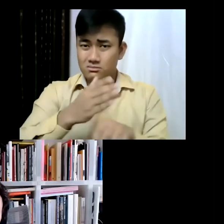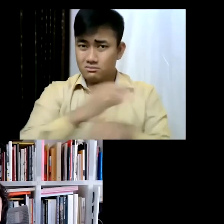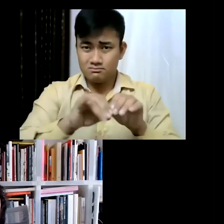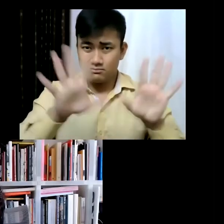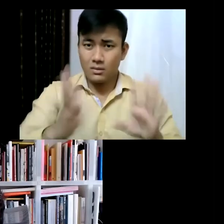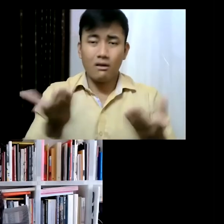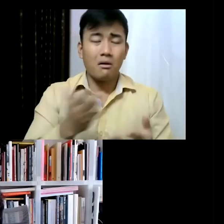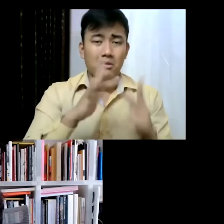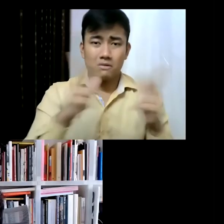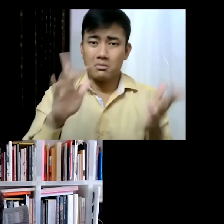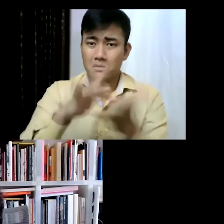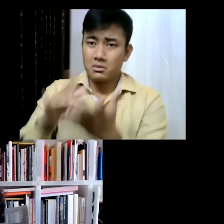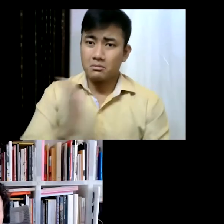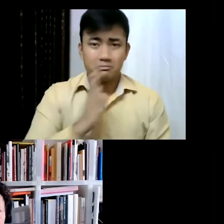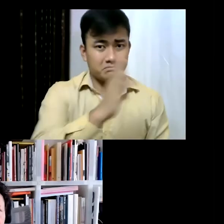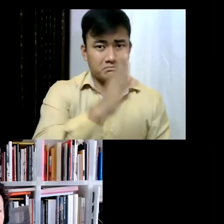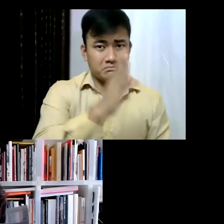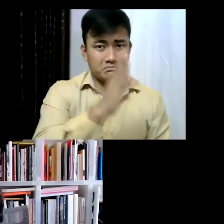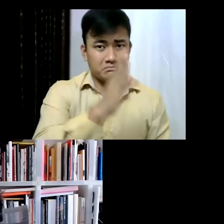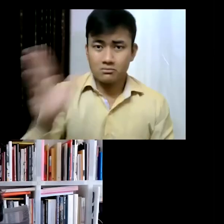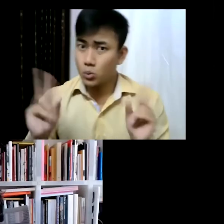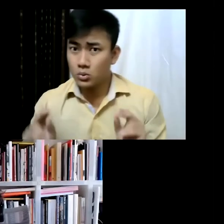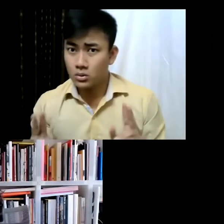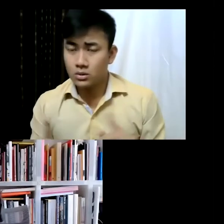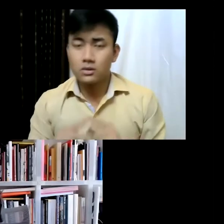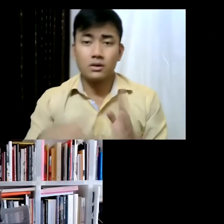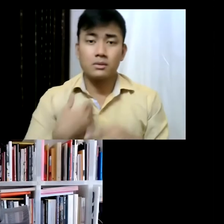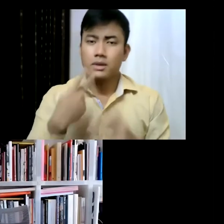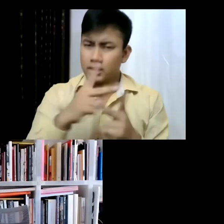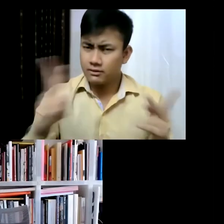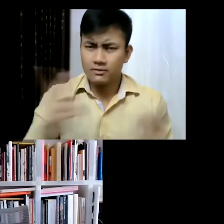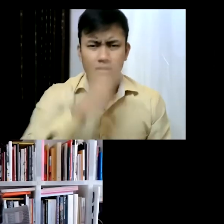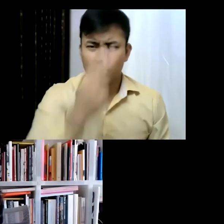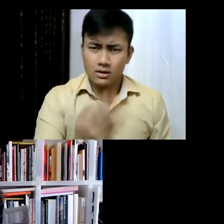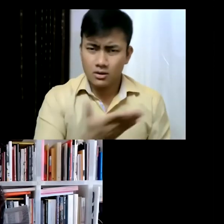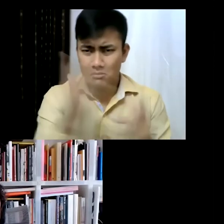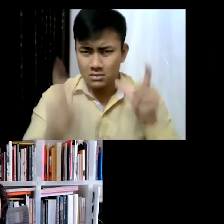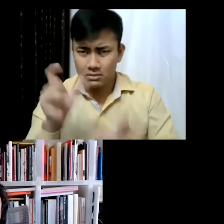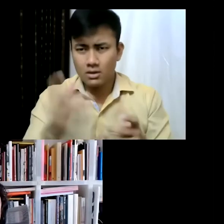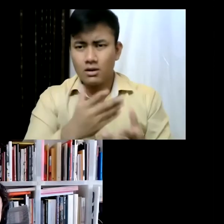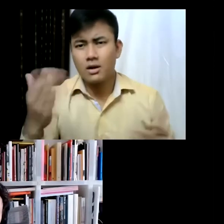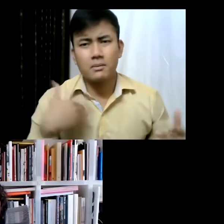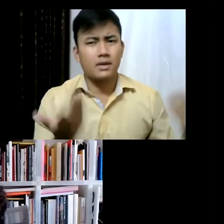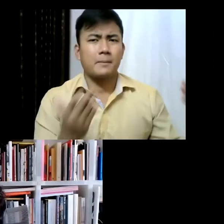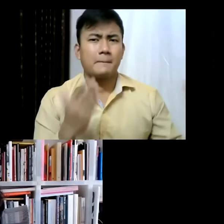have had me recommending artists from all over the world... like advisors or correspondents